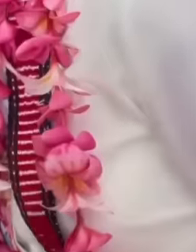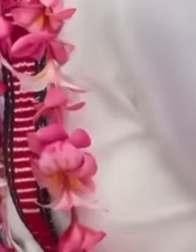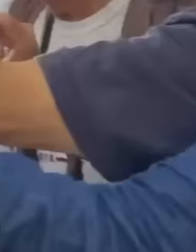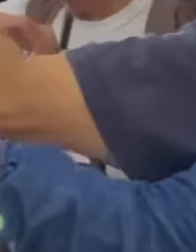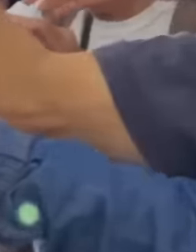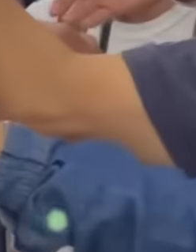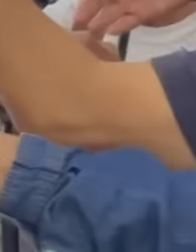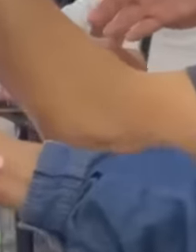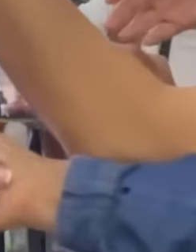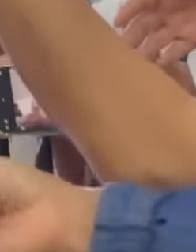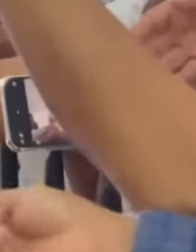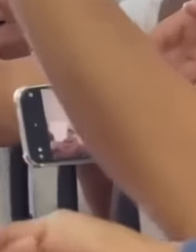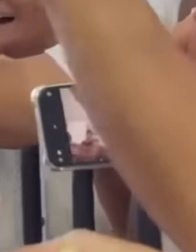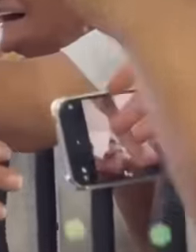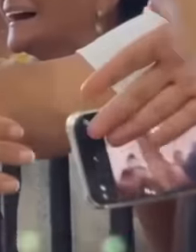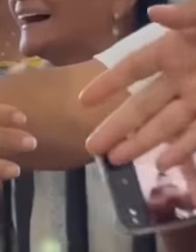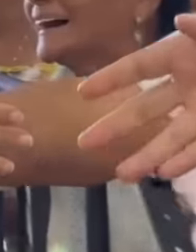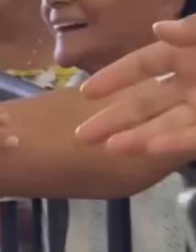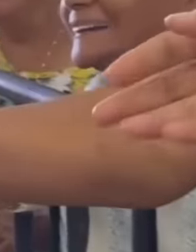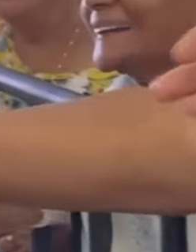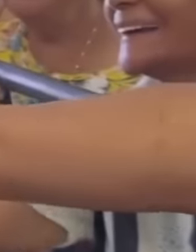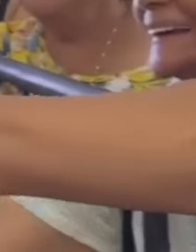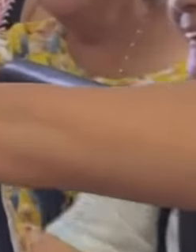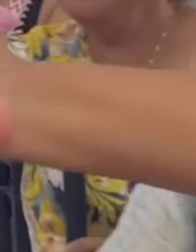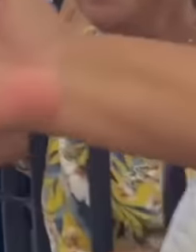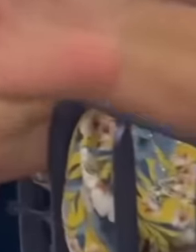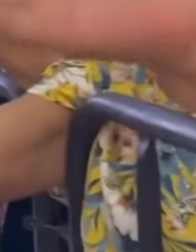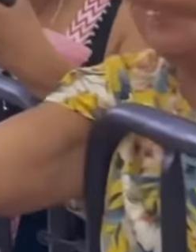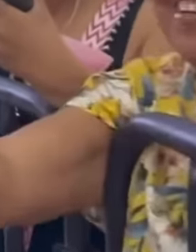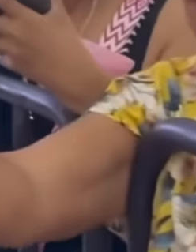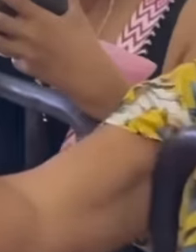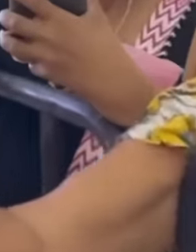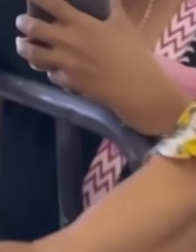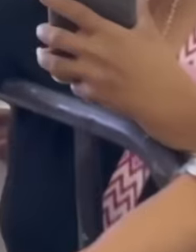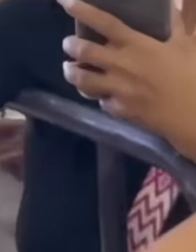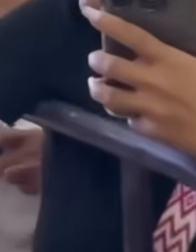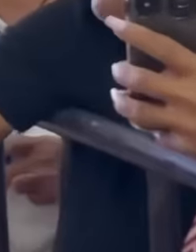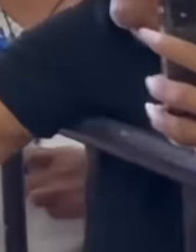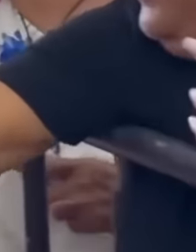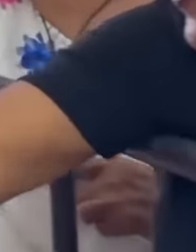President Andrés Manuel López Obrador mentioned that she will be one of the best